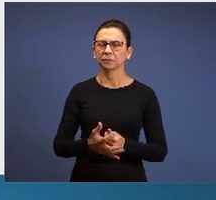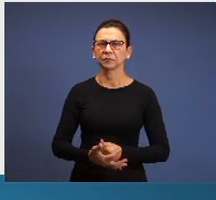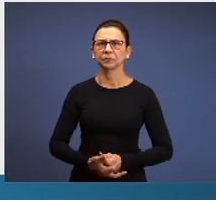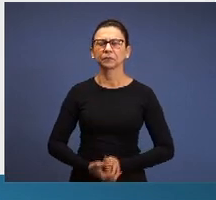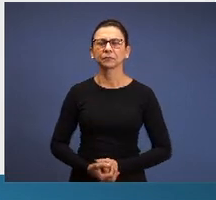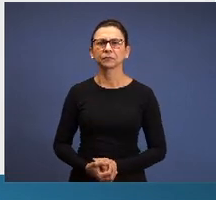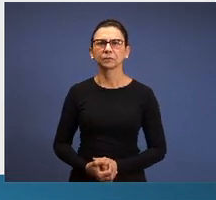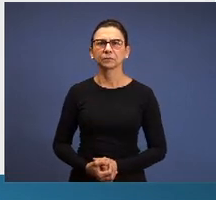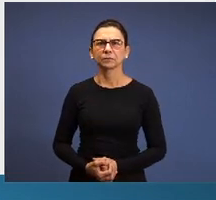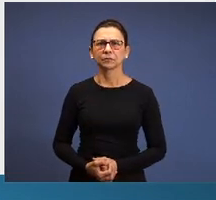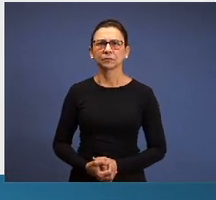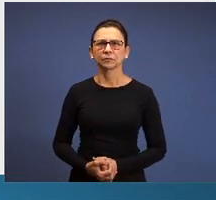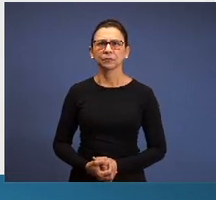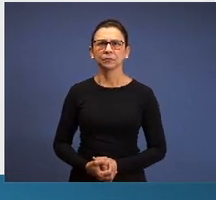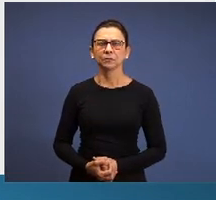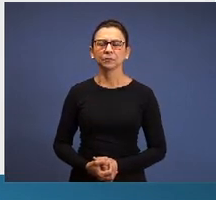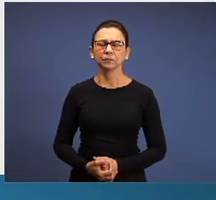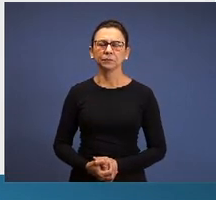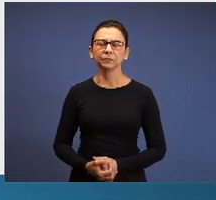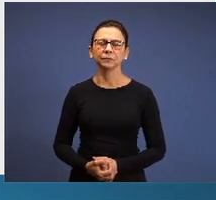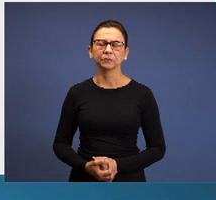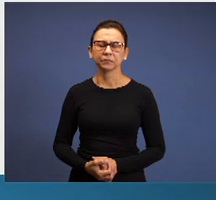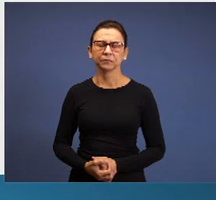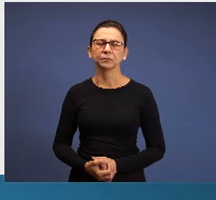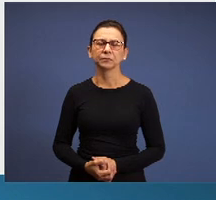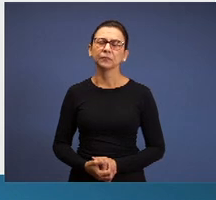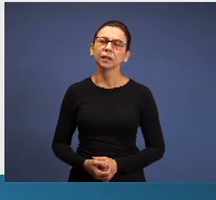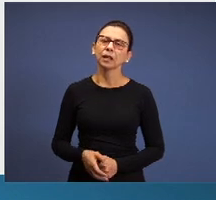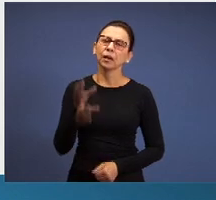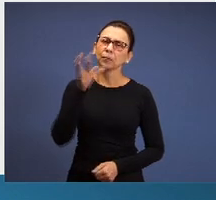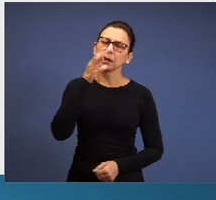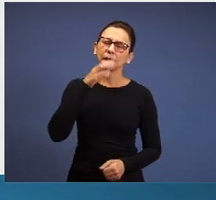Because the brethren are in a hurry, need to go home to prepare the lunch.